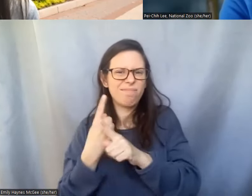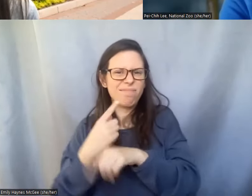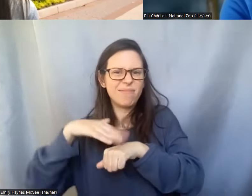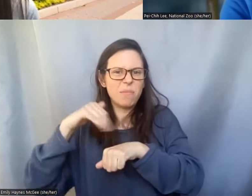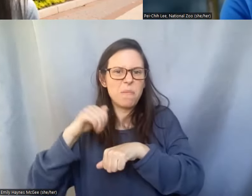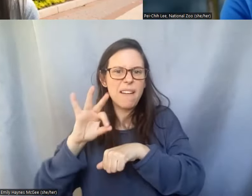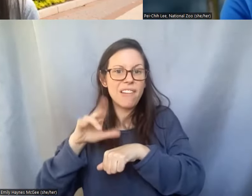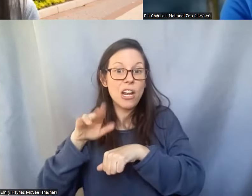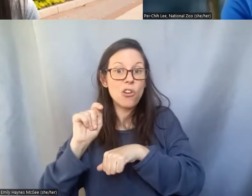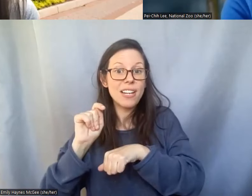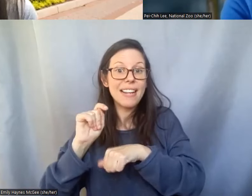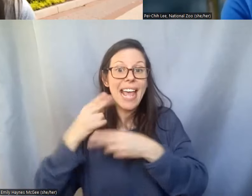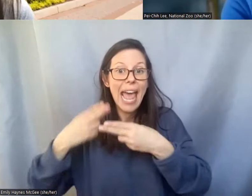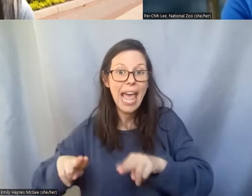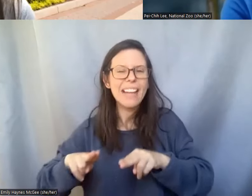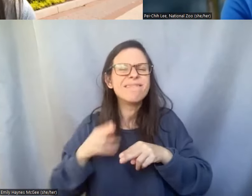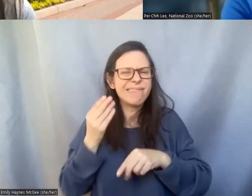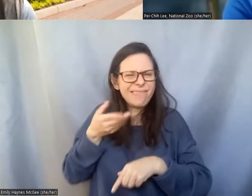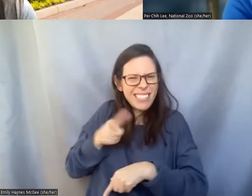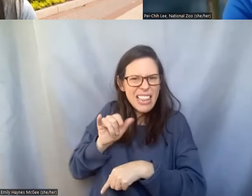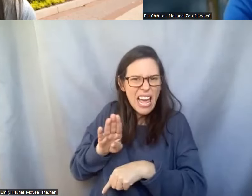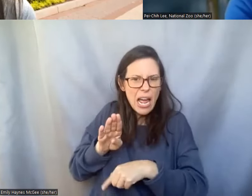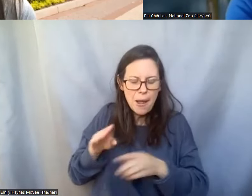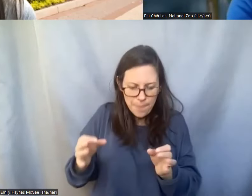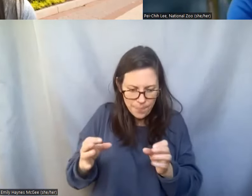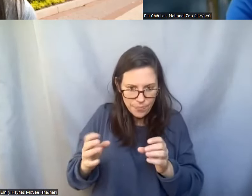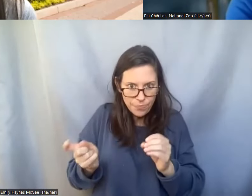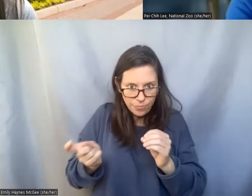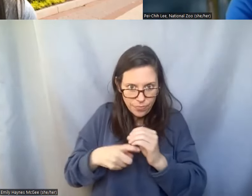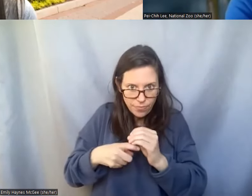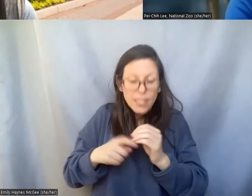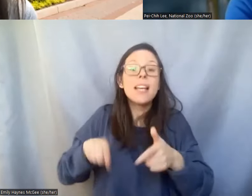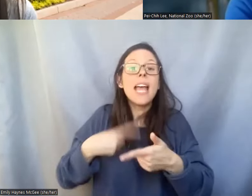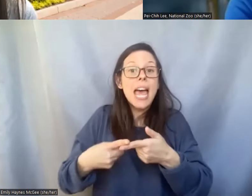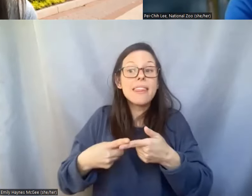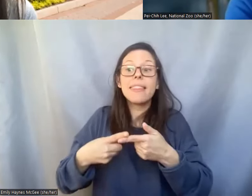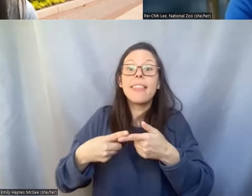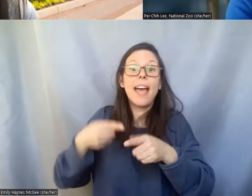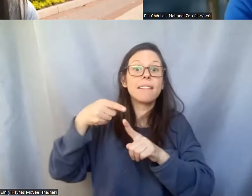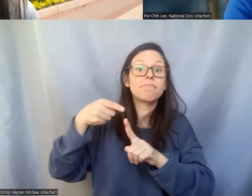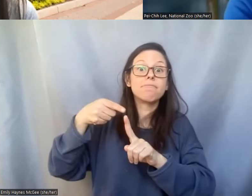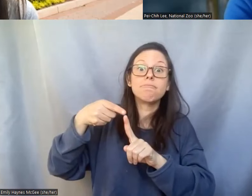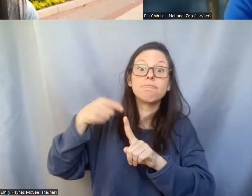Now I believe that ferret is trying to find meat so you might hear some good news soon.